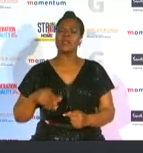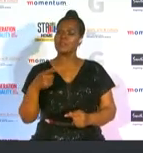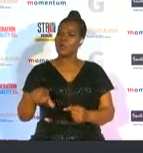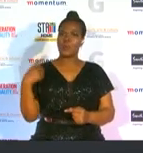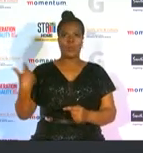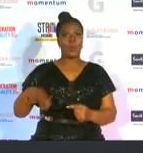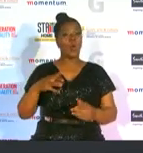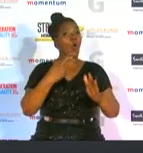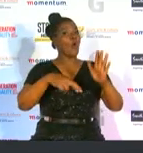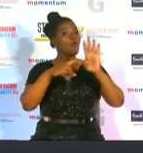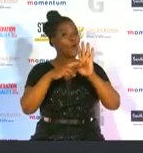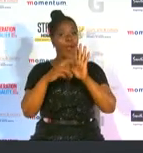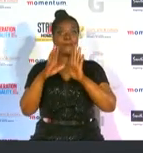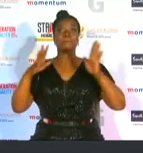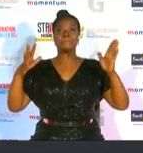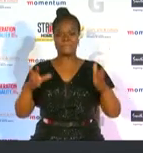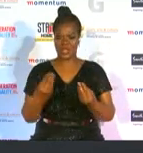role in taking kids off the streets and